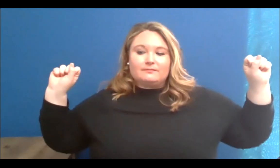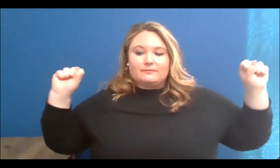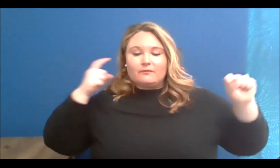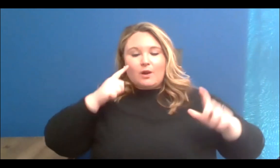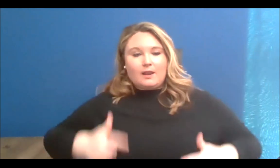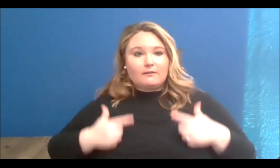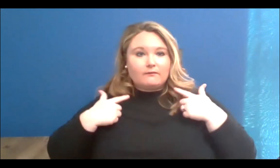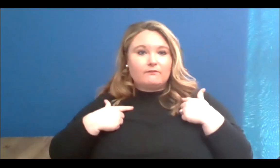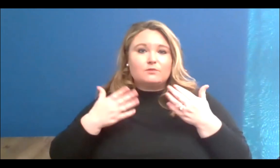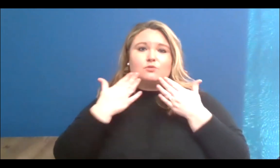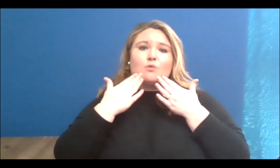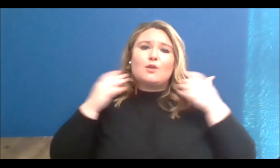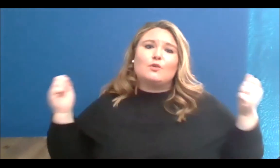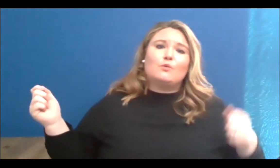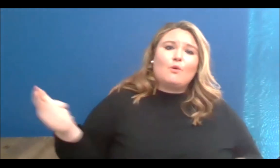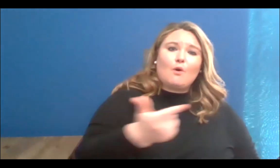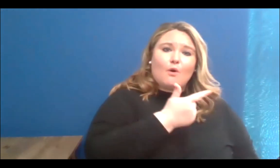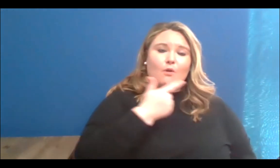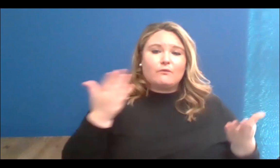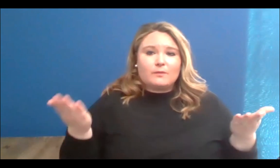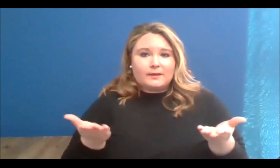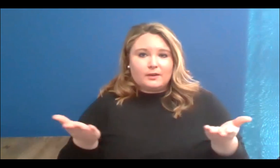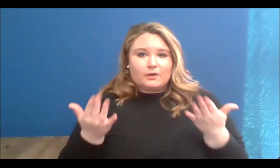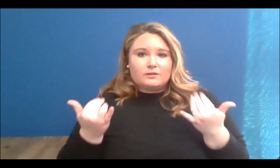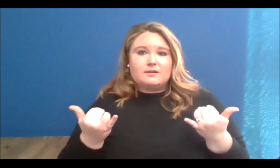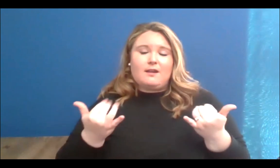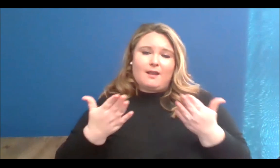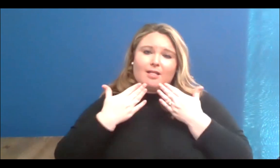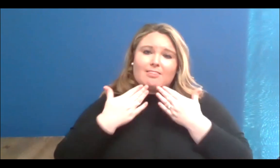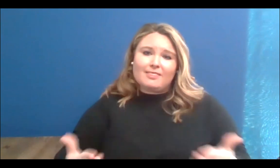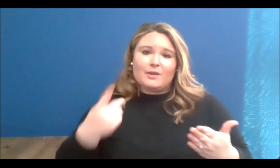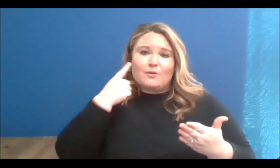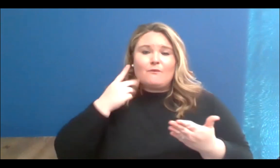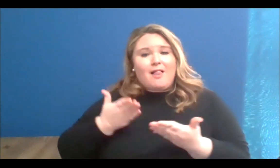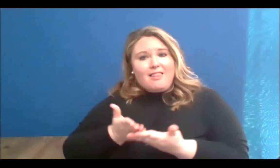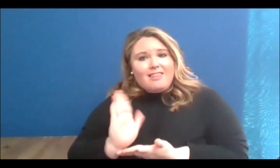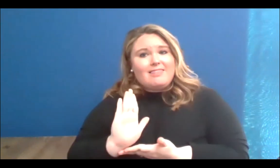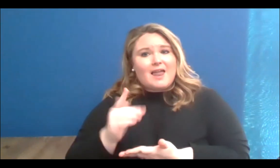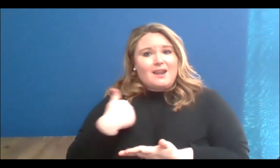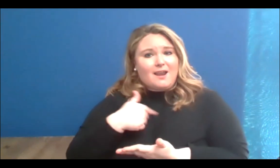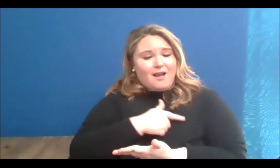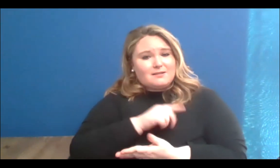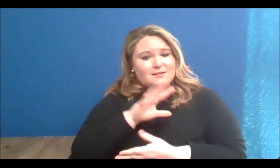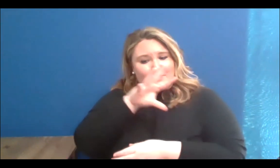all for being present here, and for allowing us to be part of your lives today